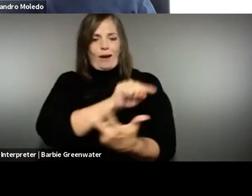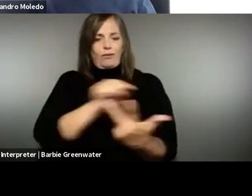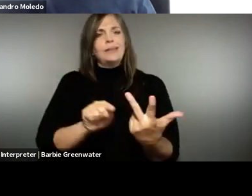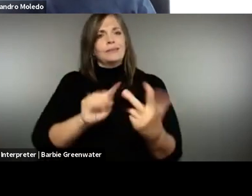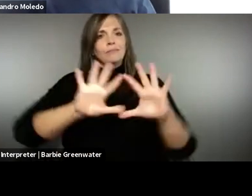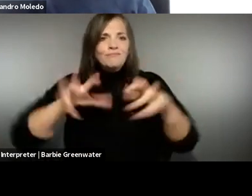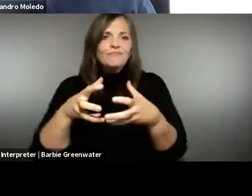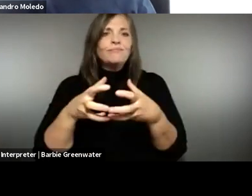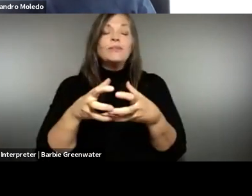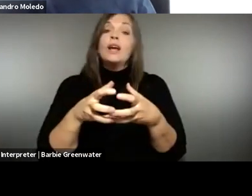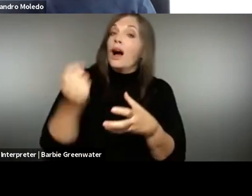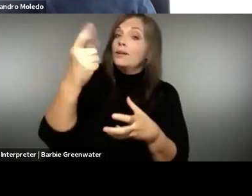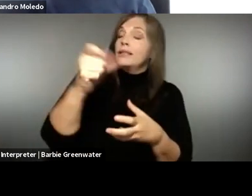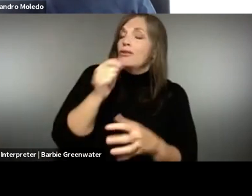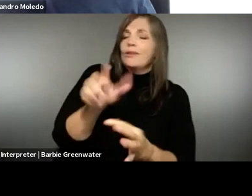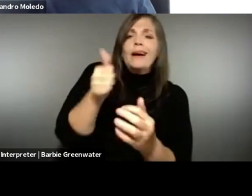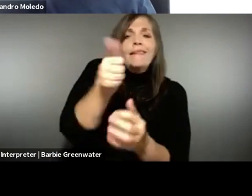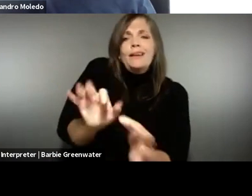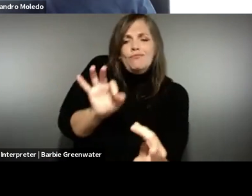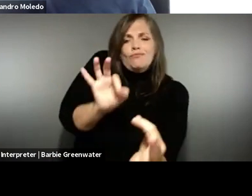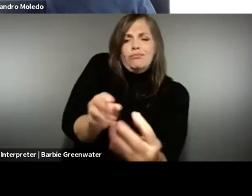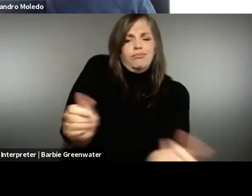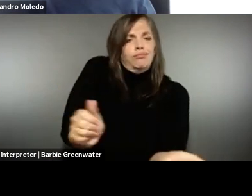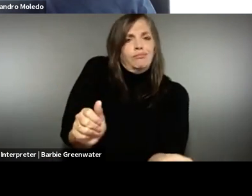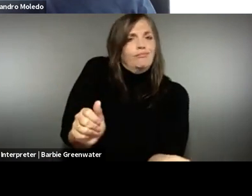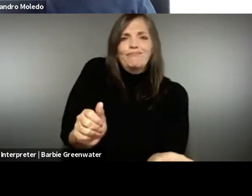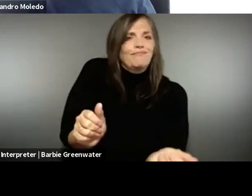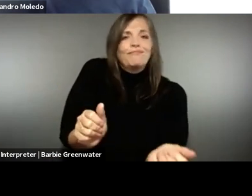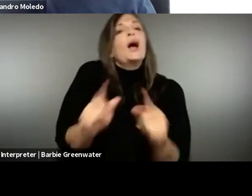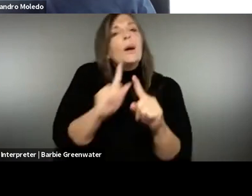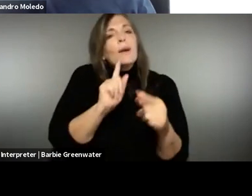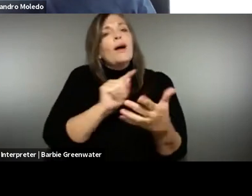have the policies. We have the industry. We have the societal